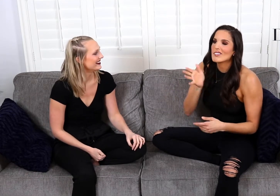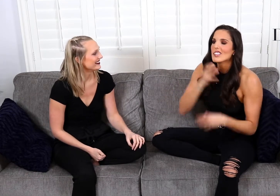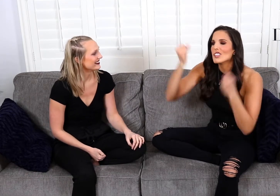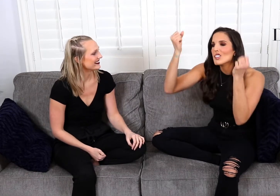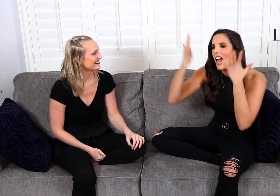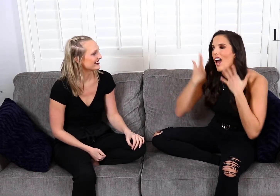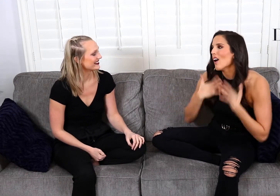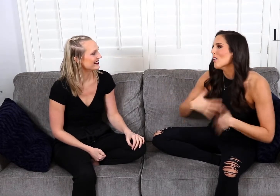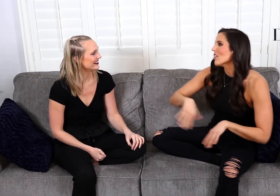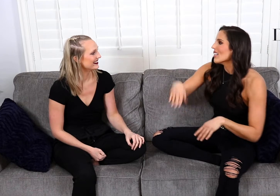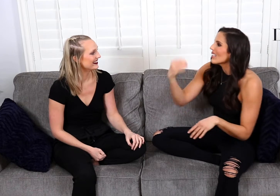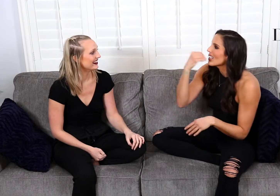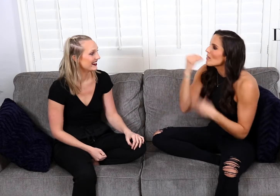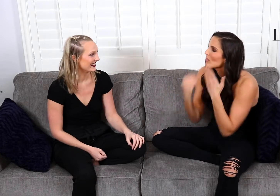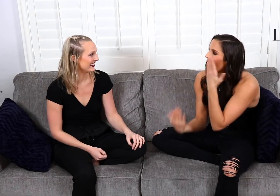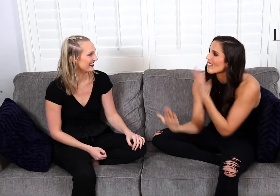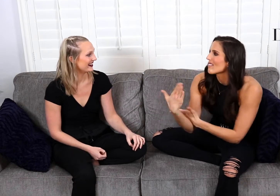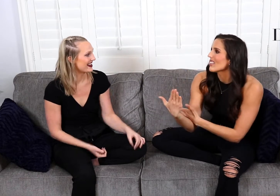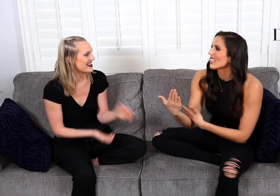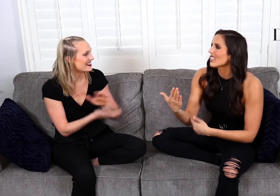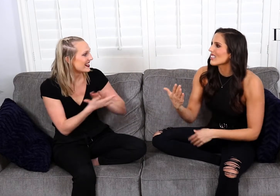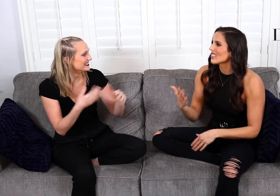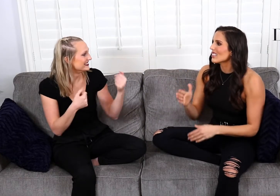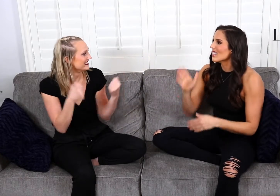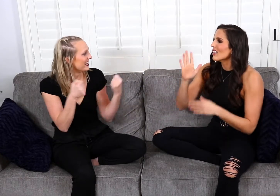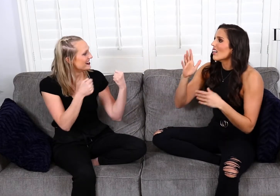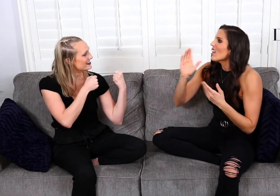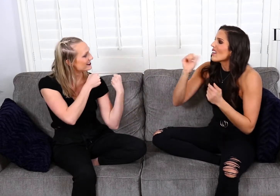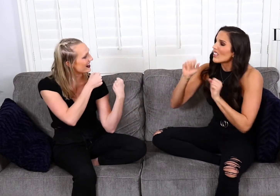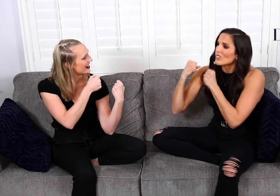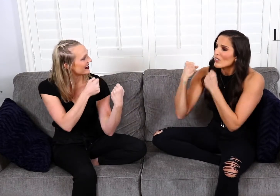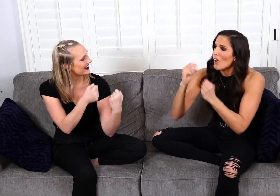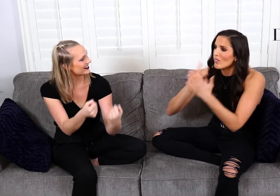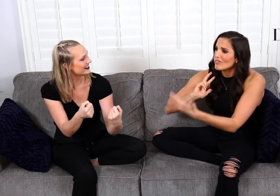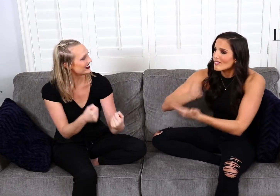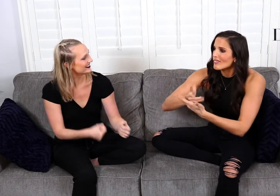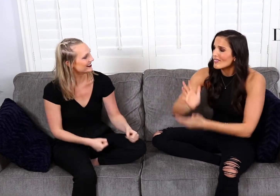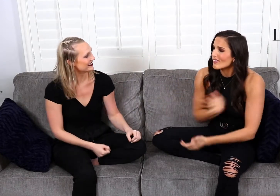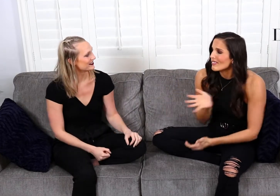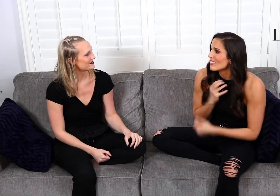She had a fancy shower, She ate breakfast... - Nice car ride.